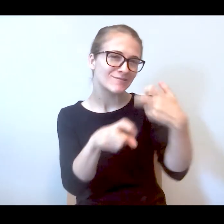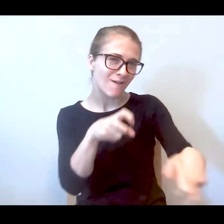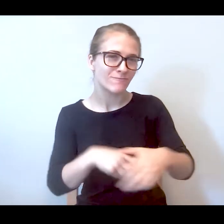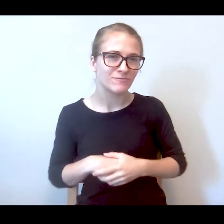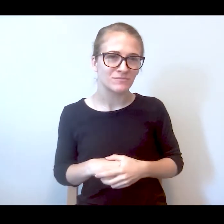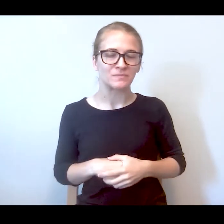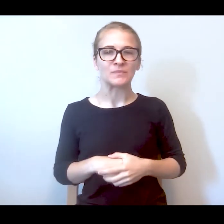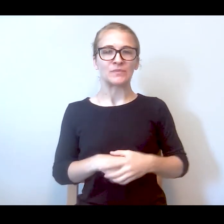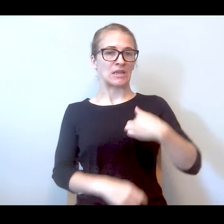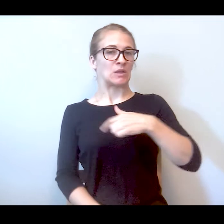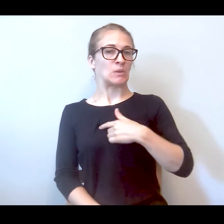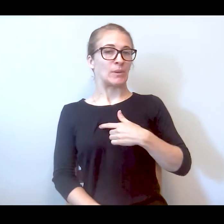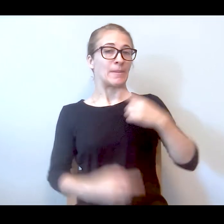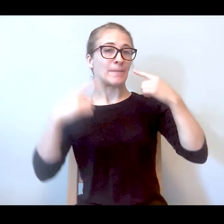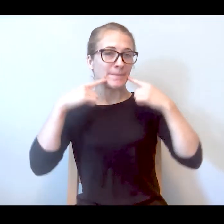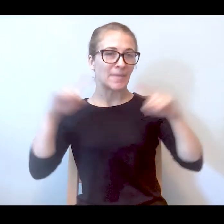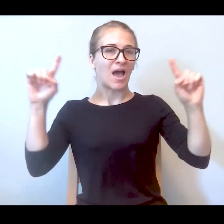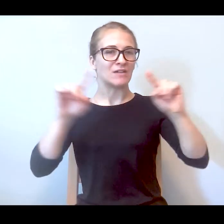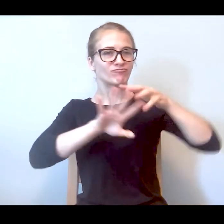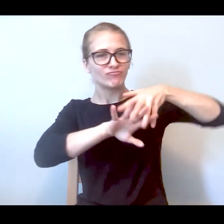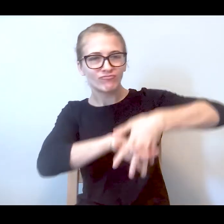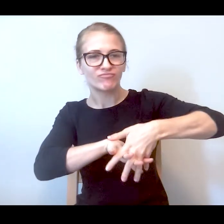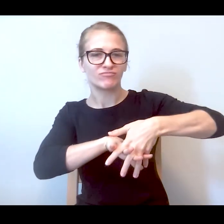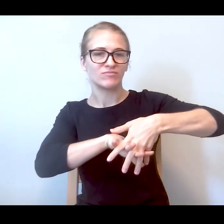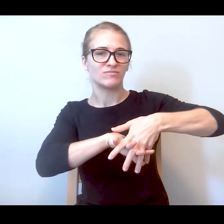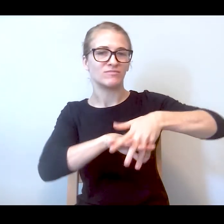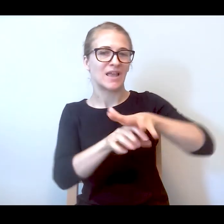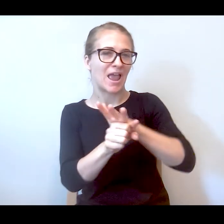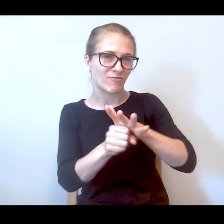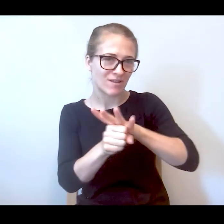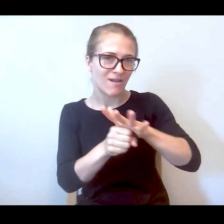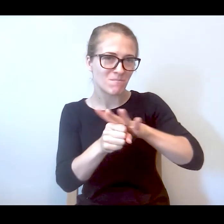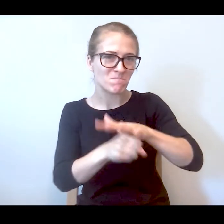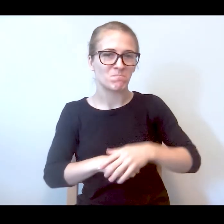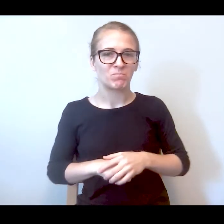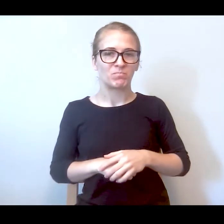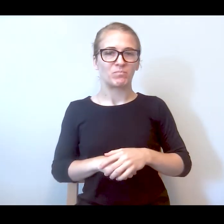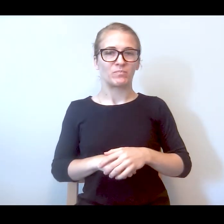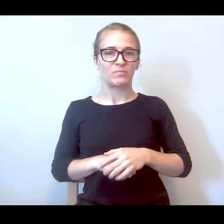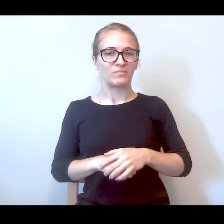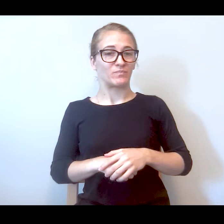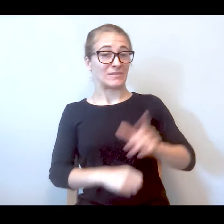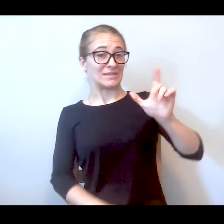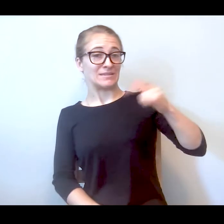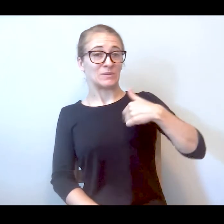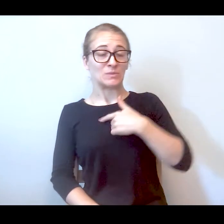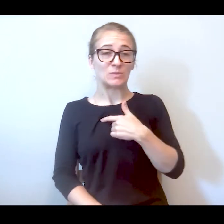finally got ourselves entrenched in the area, and ultimately we were responding to about 1800 calls a